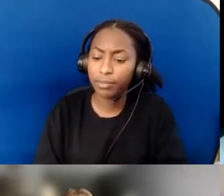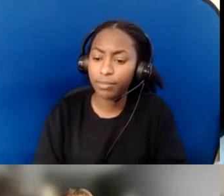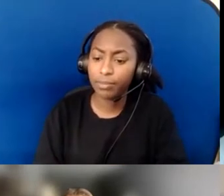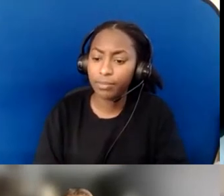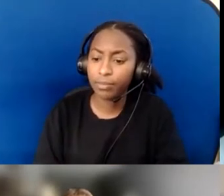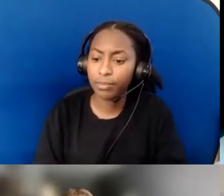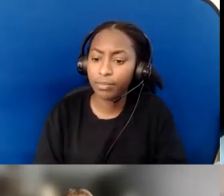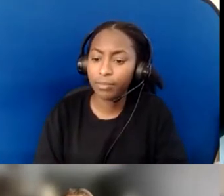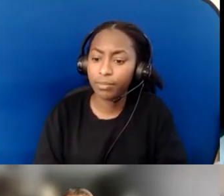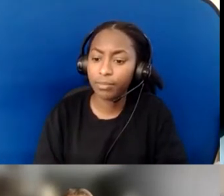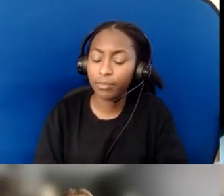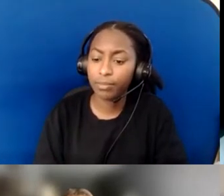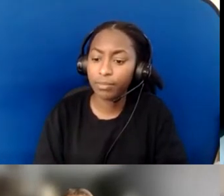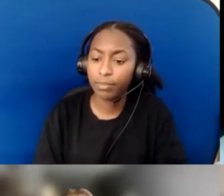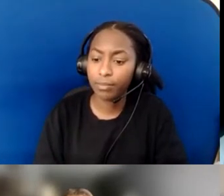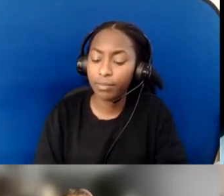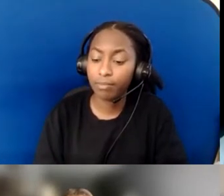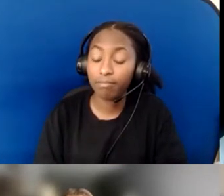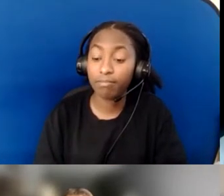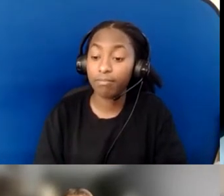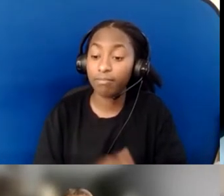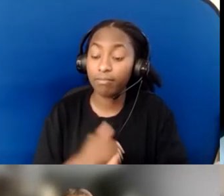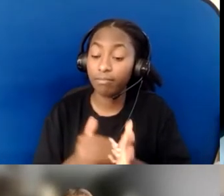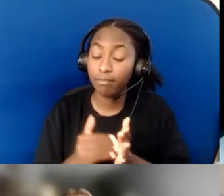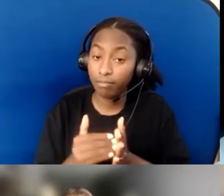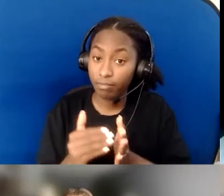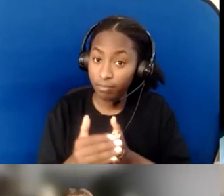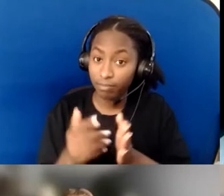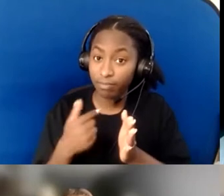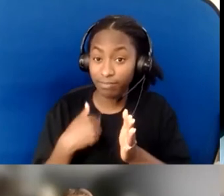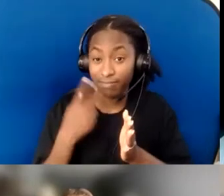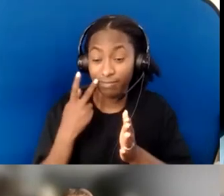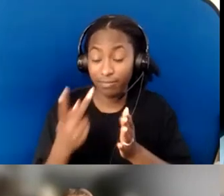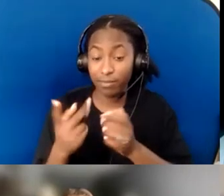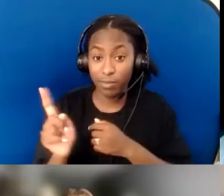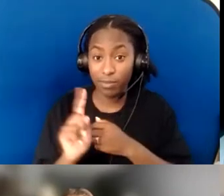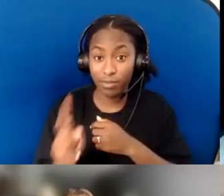A lot of times, where God's guiding you, God will provide;